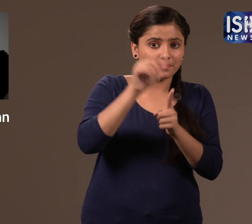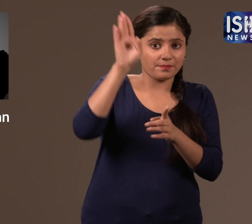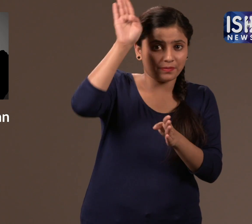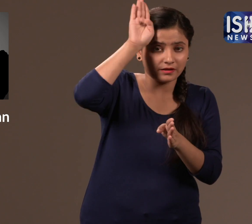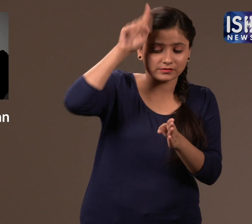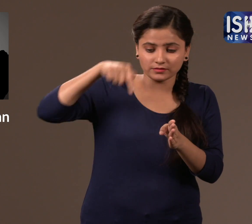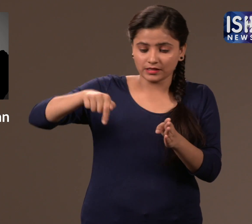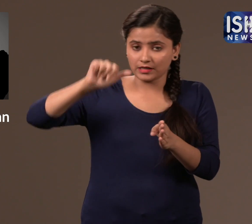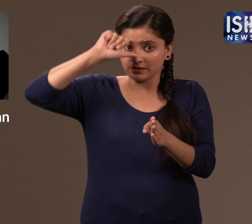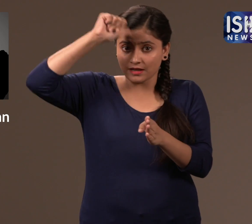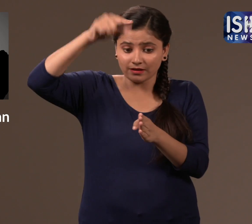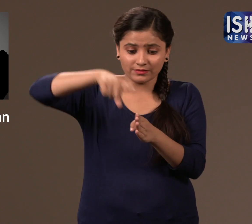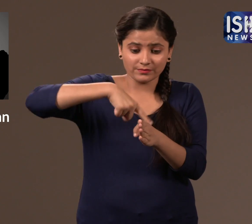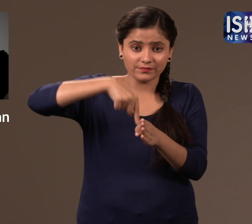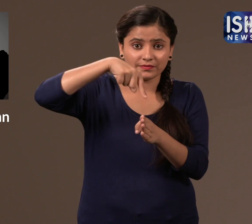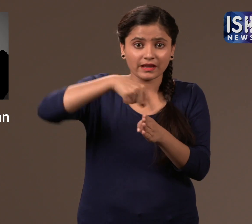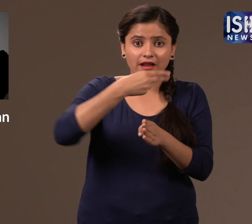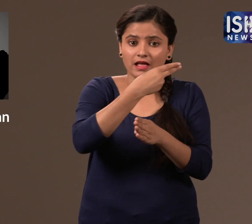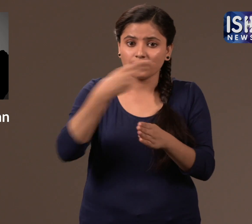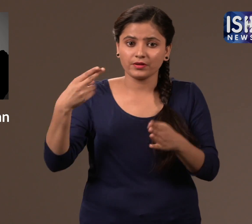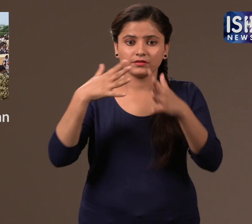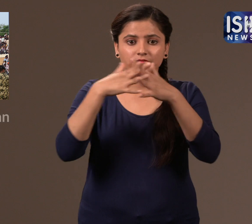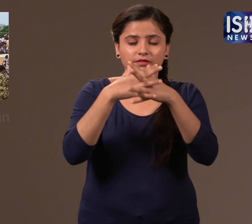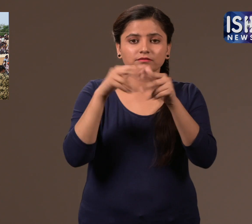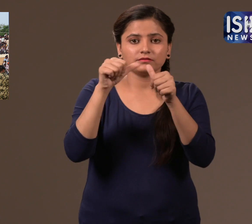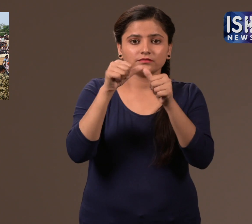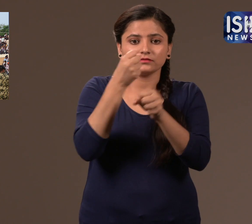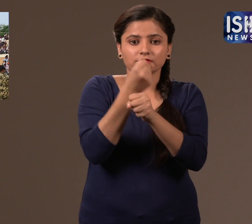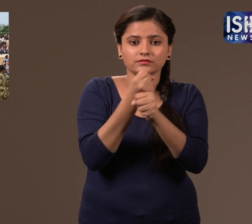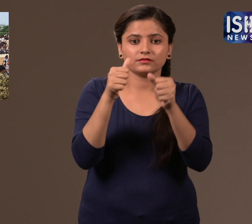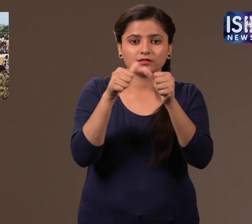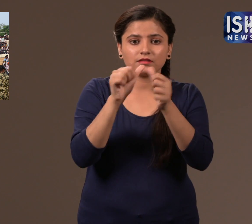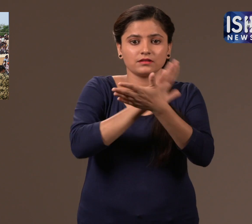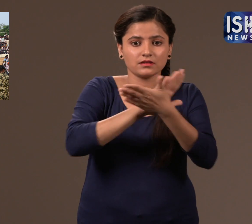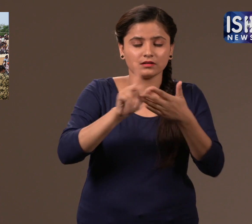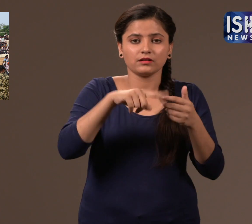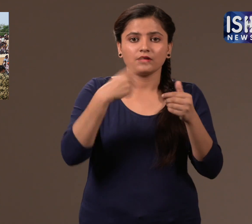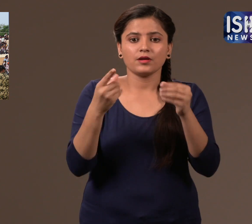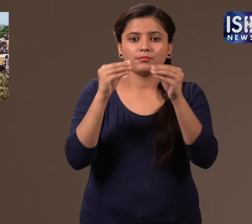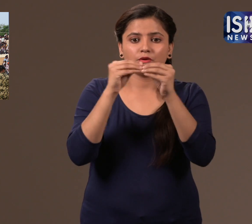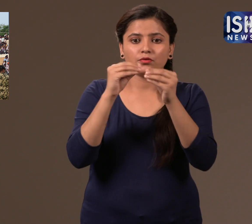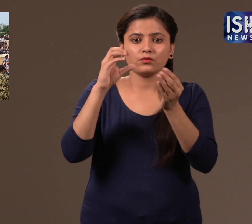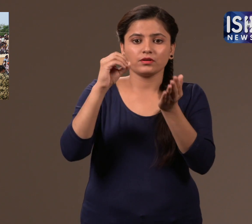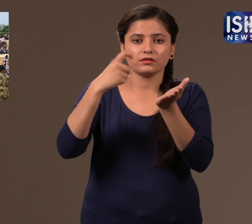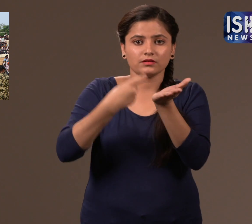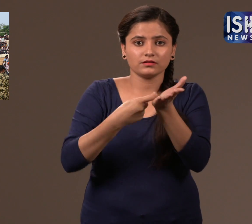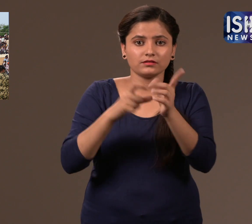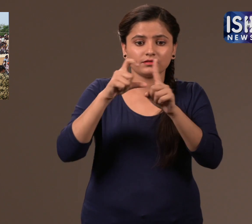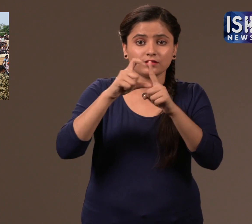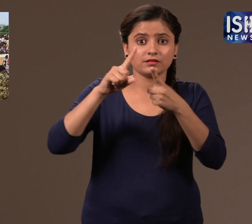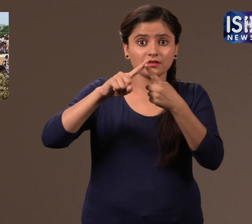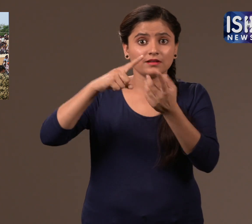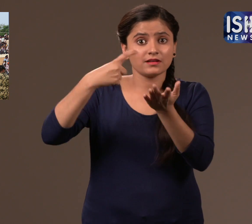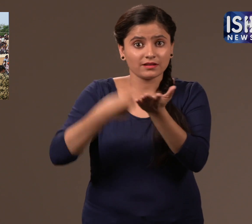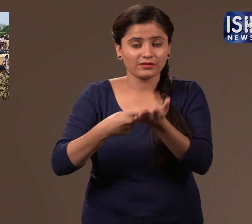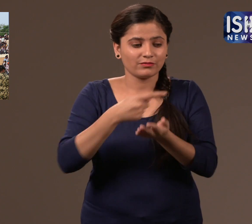At the border between India and Pakistan, known as Wagah Border